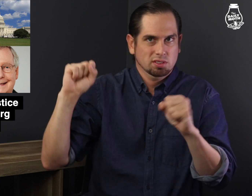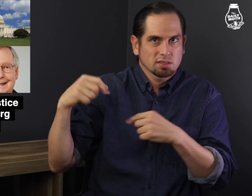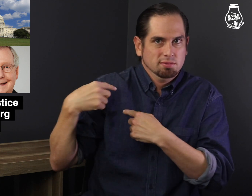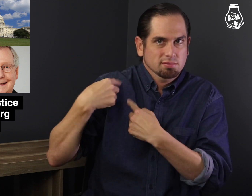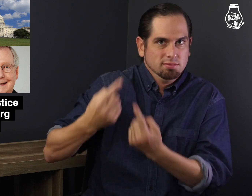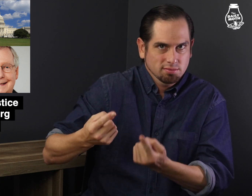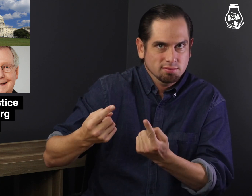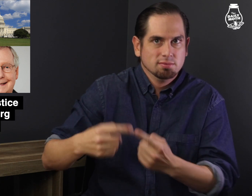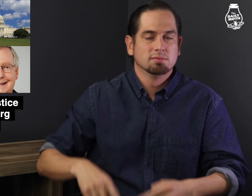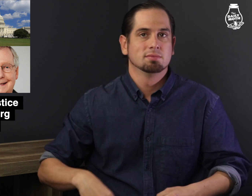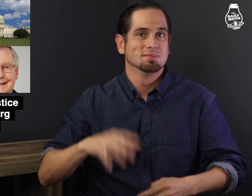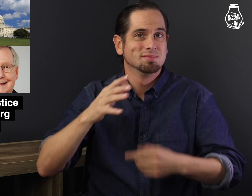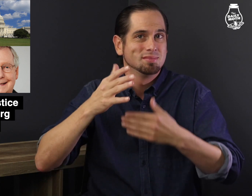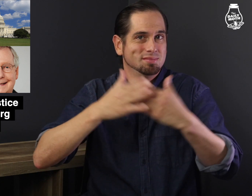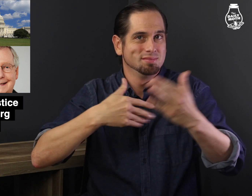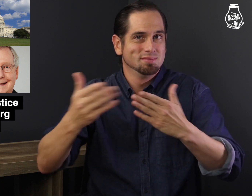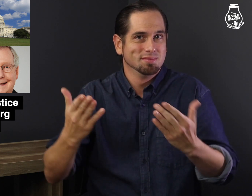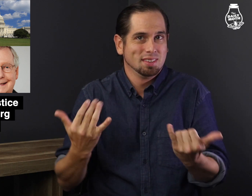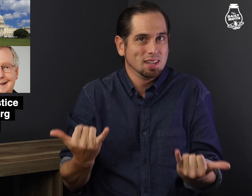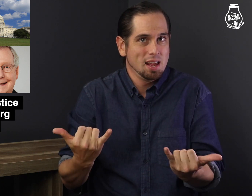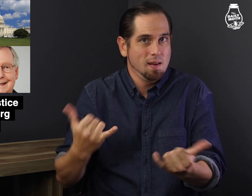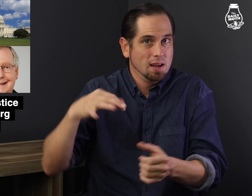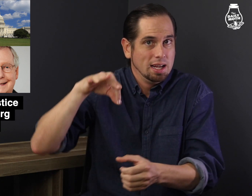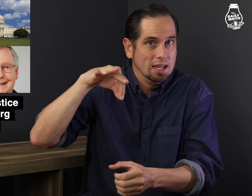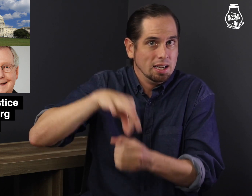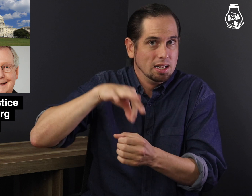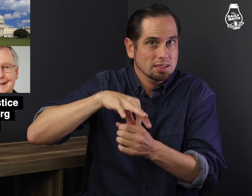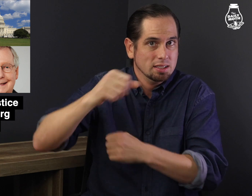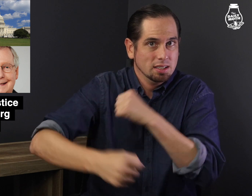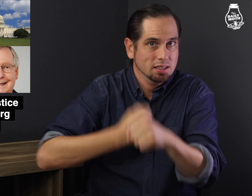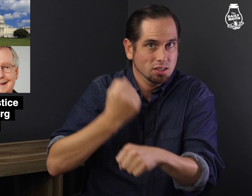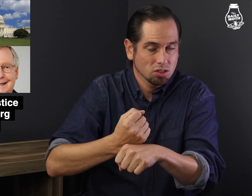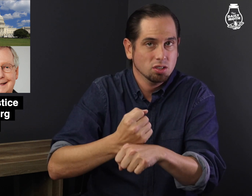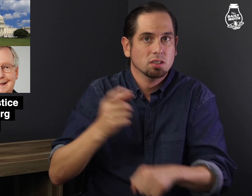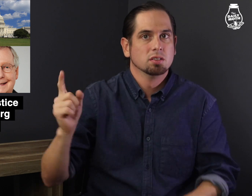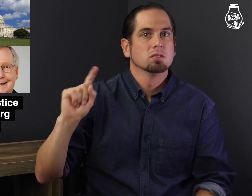his presidency, and although this is an election year,